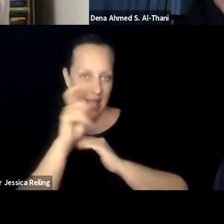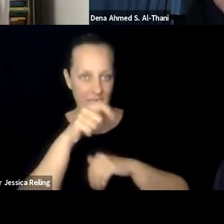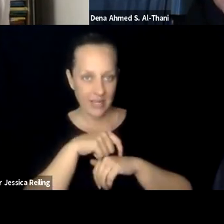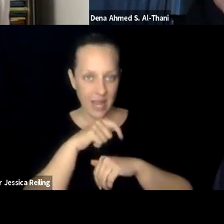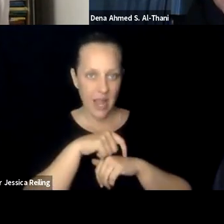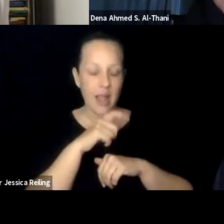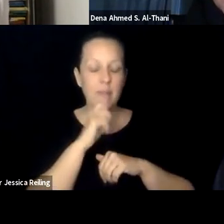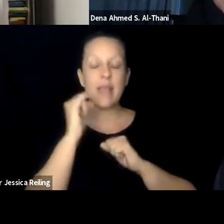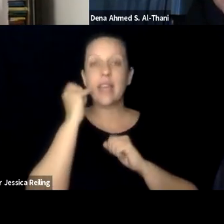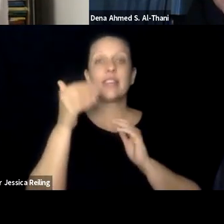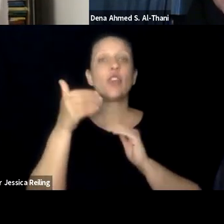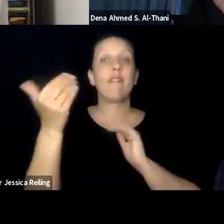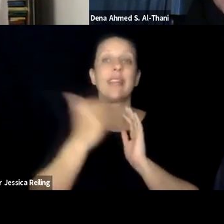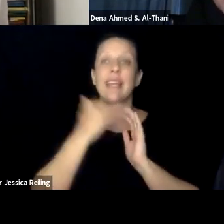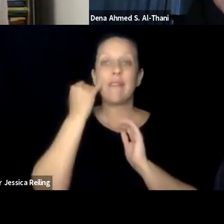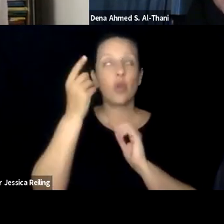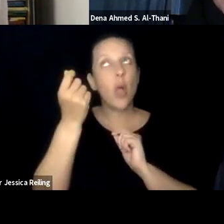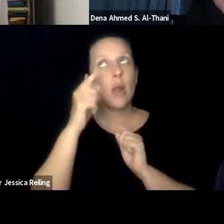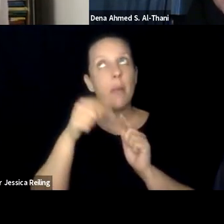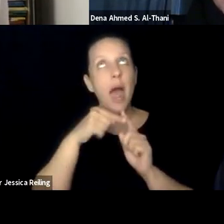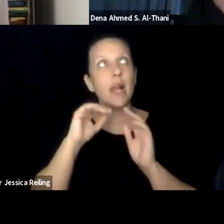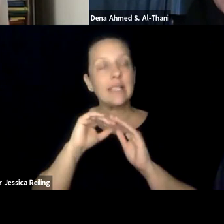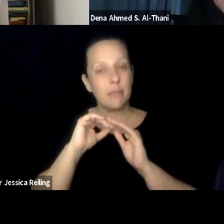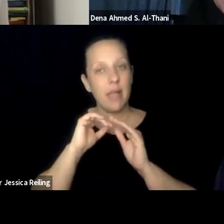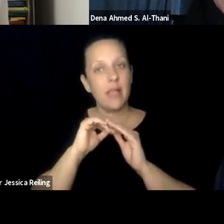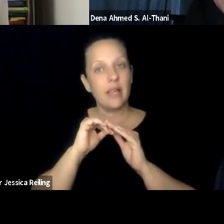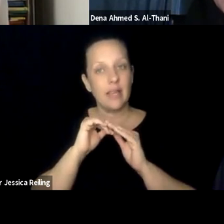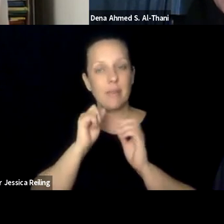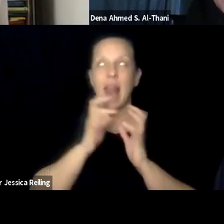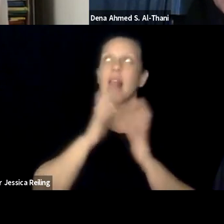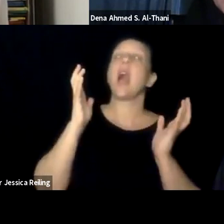accessibility in their first class, but also they do a comparison